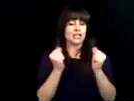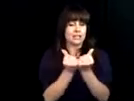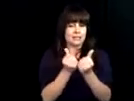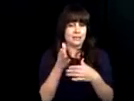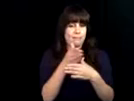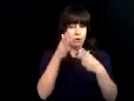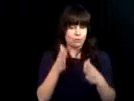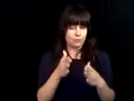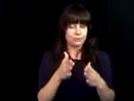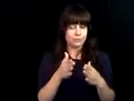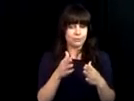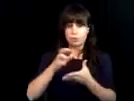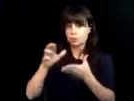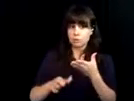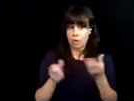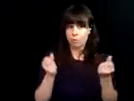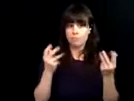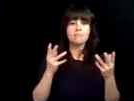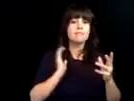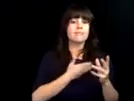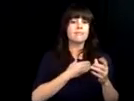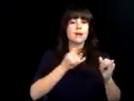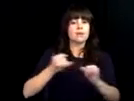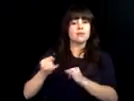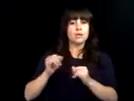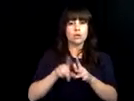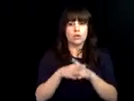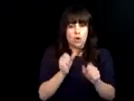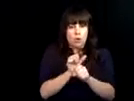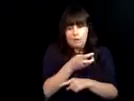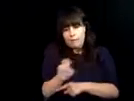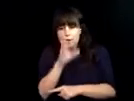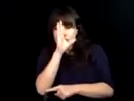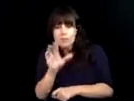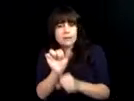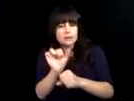a need for our business and state agency partners.